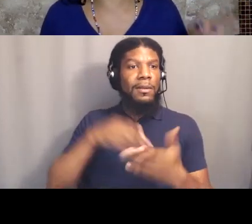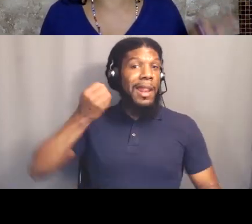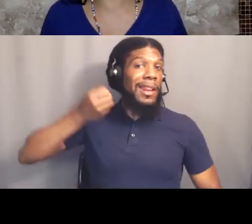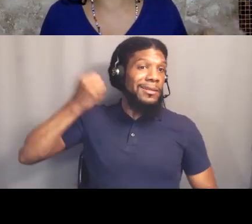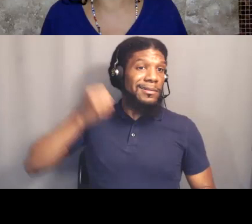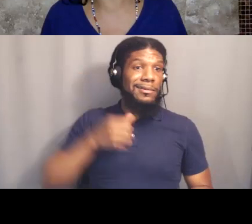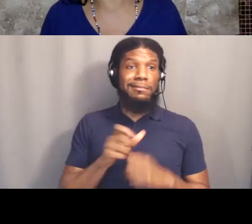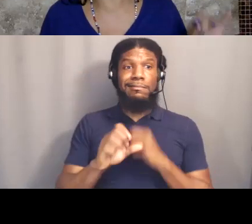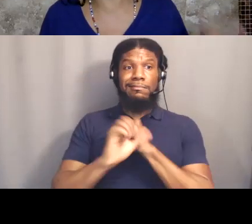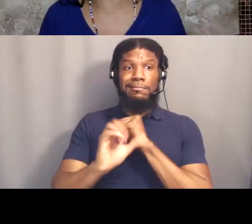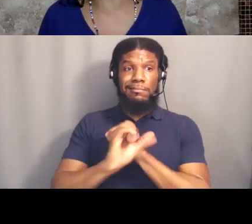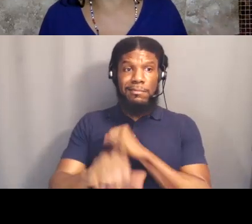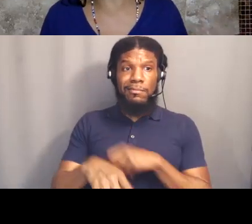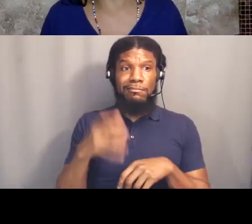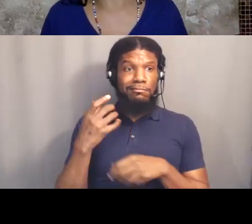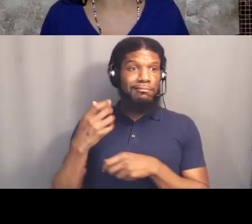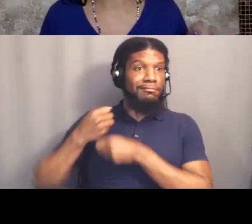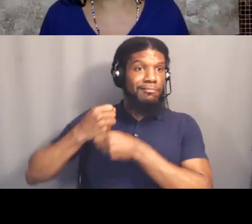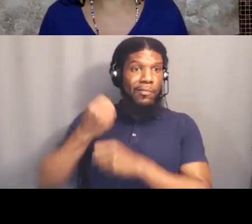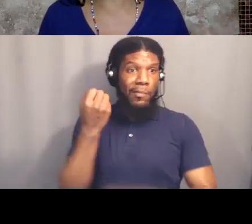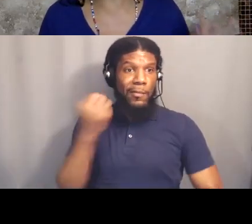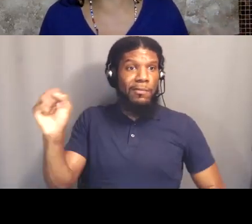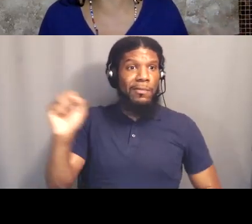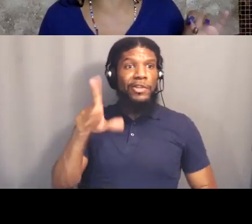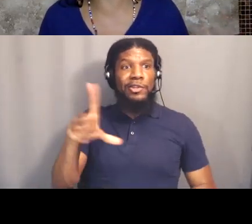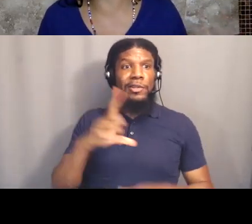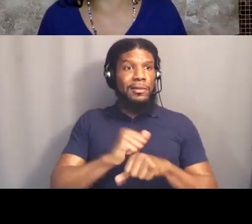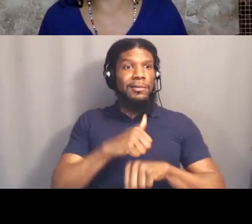"The Red Record" that documented every single lynching